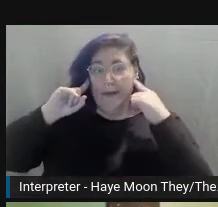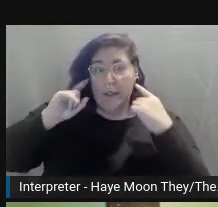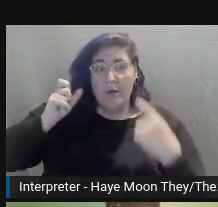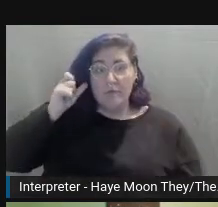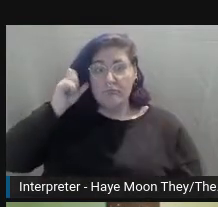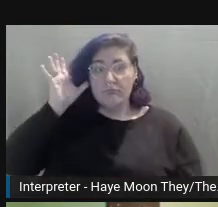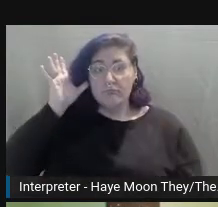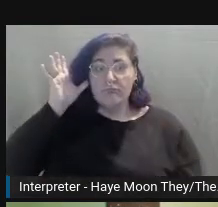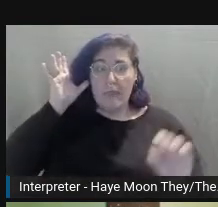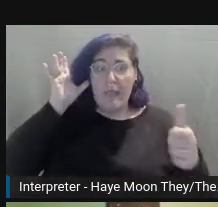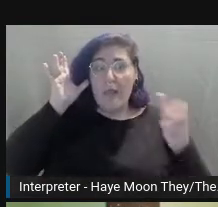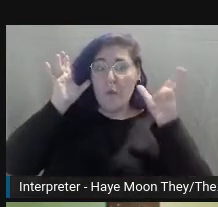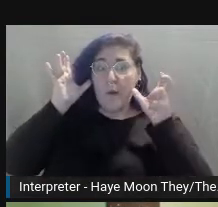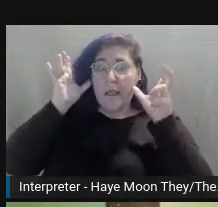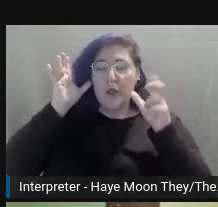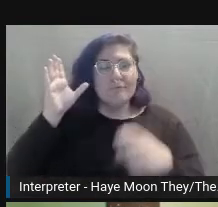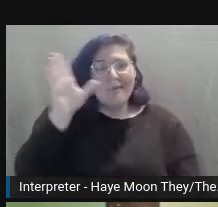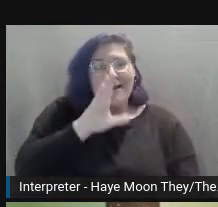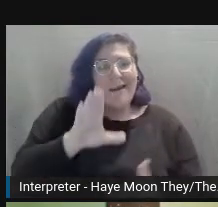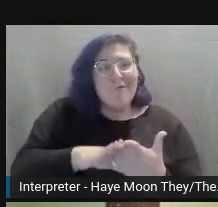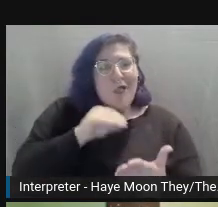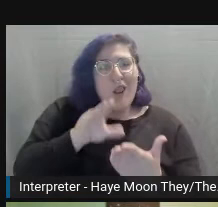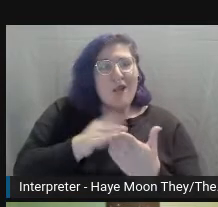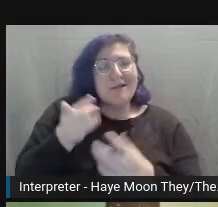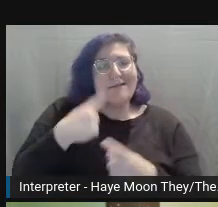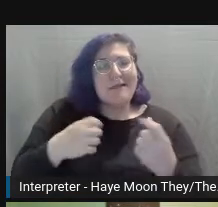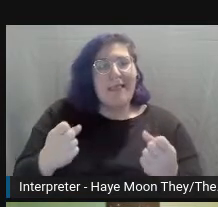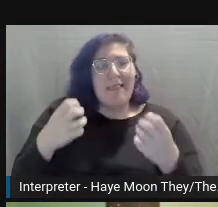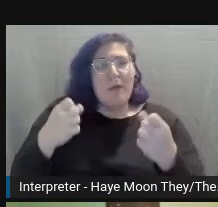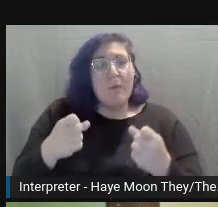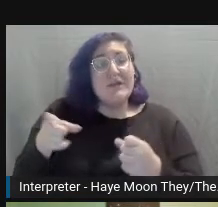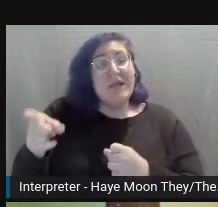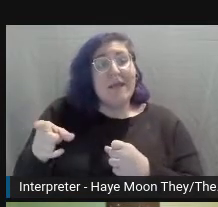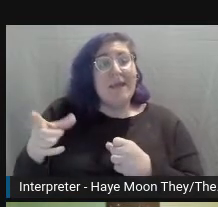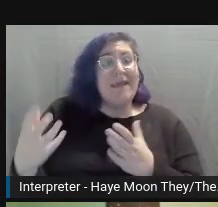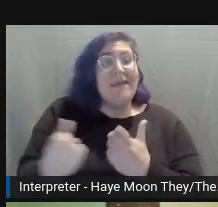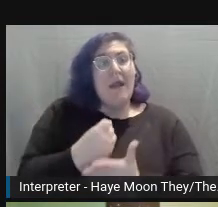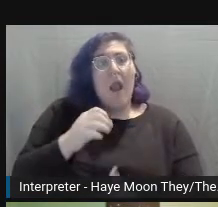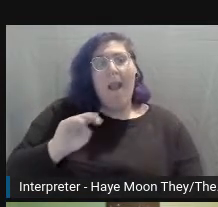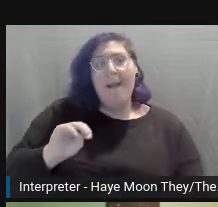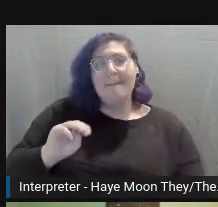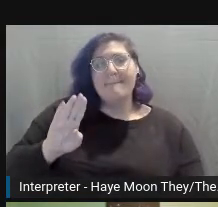The deafness was from him getting the mumps as a child, so it's not going to spread into the other ear.